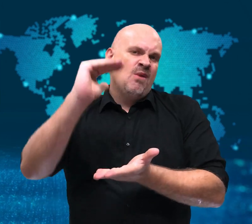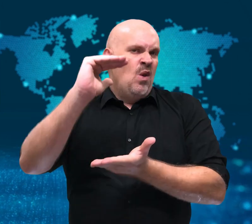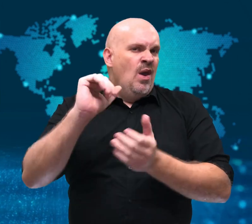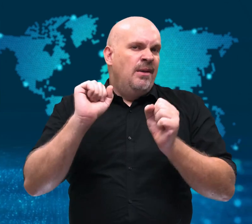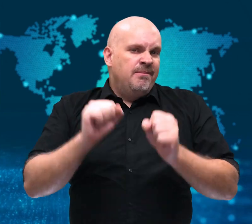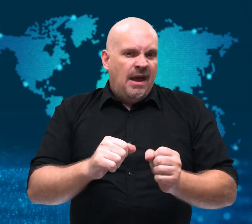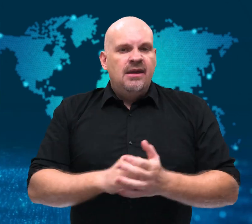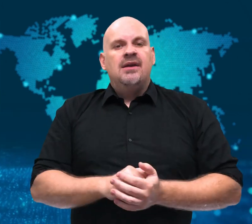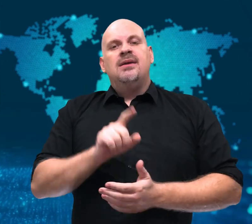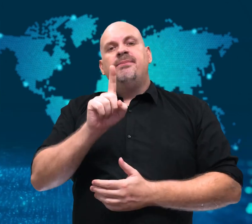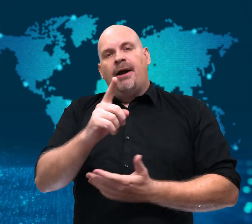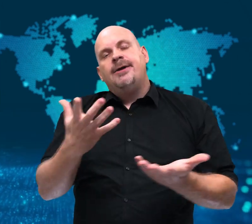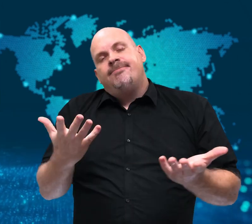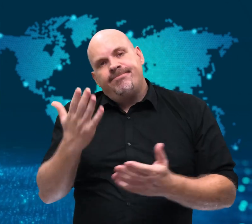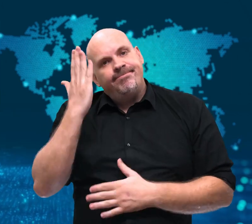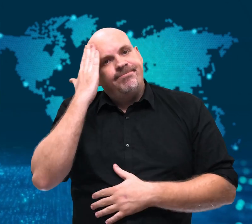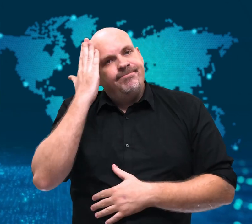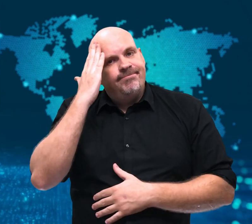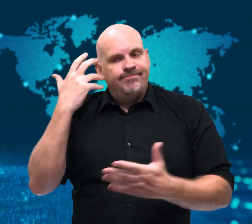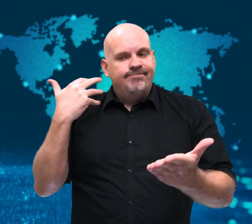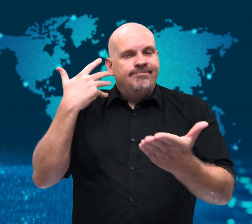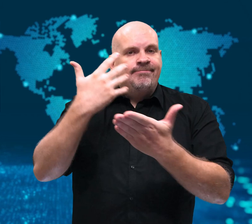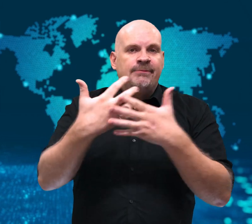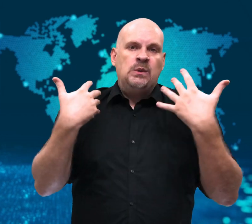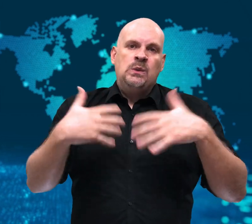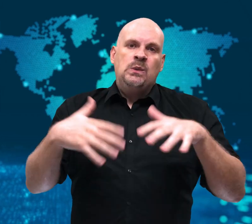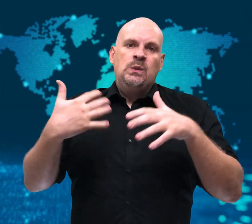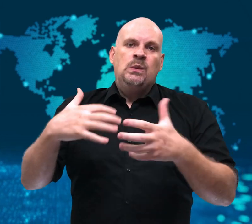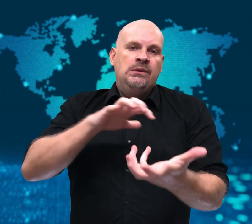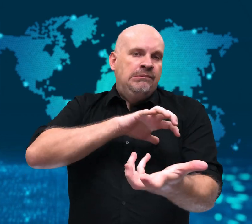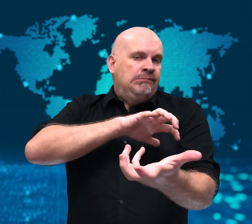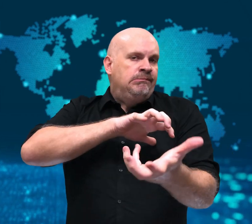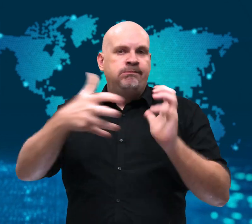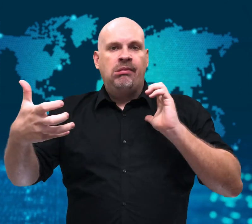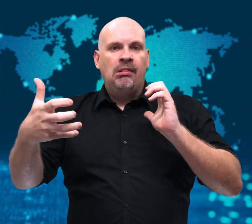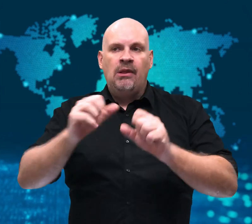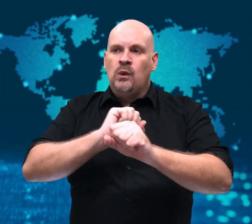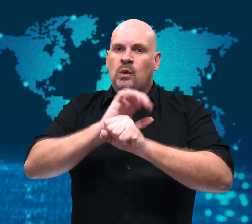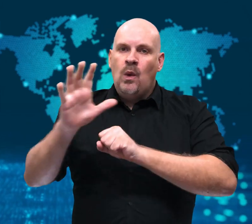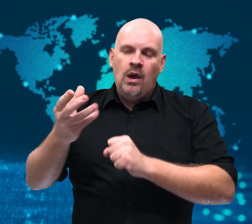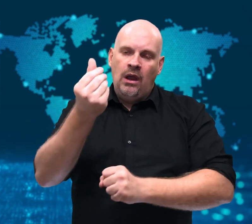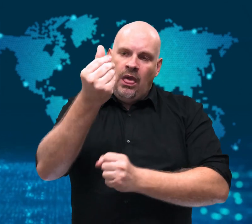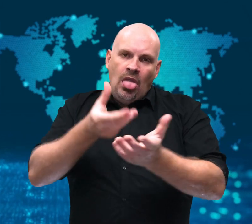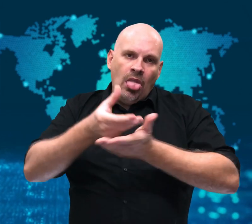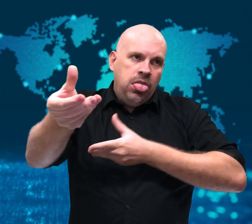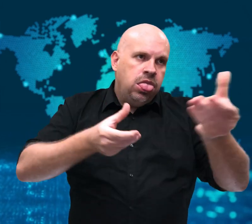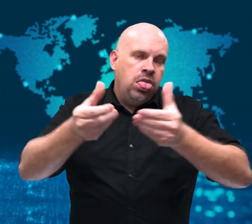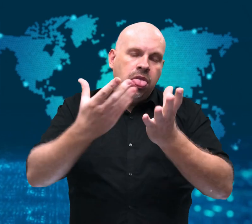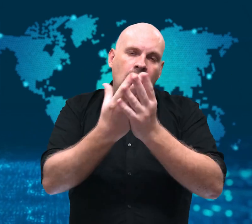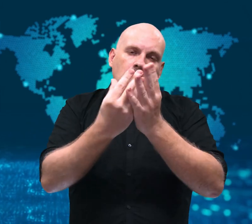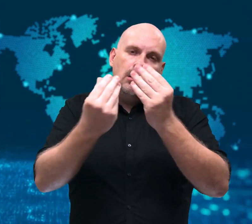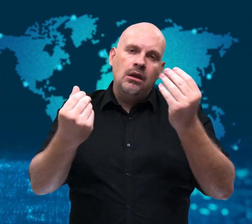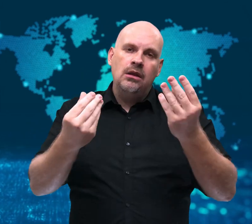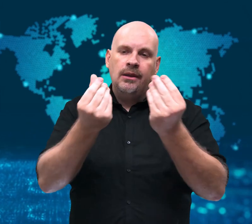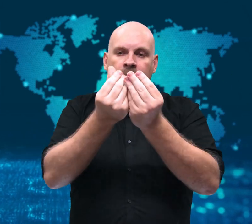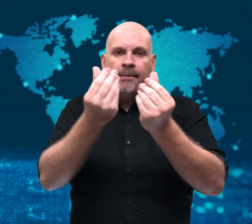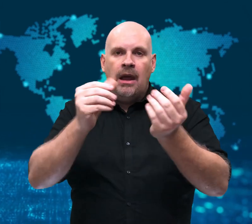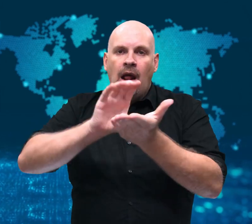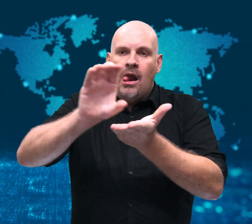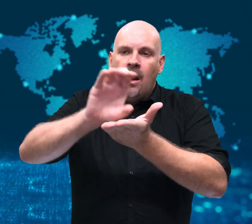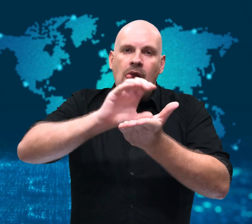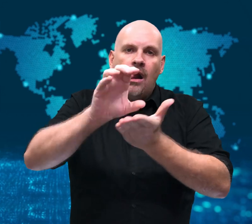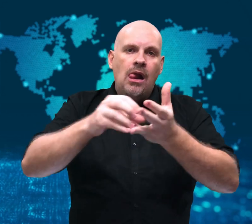but they also recognize the country has spent a lot of money